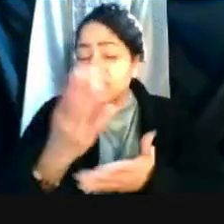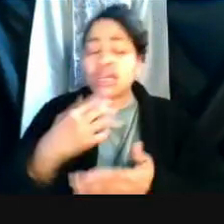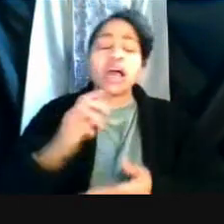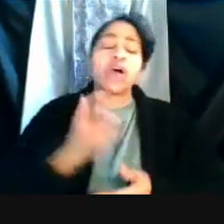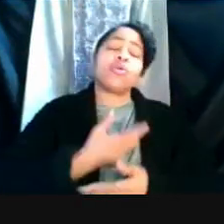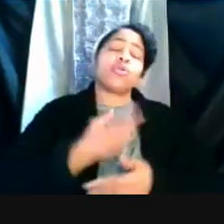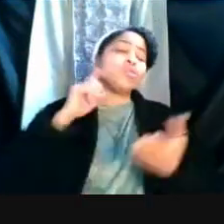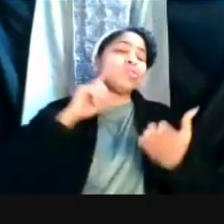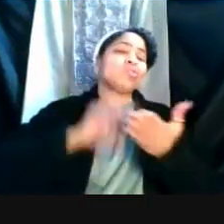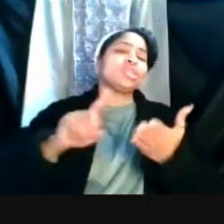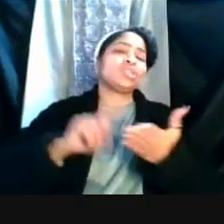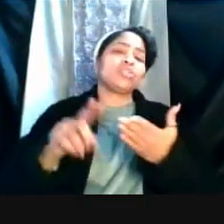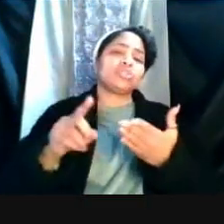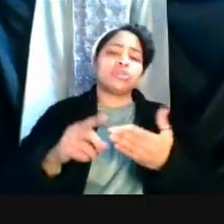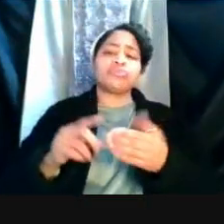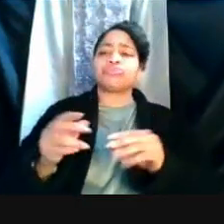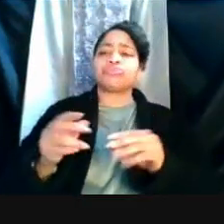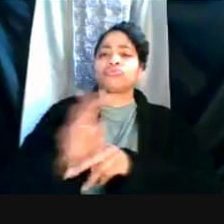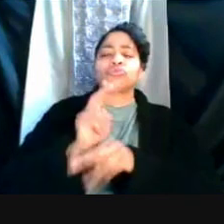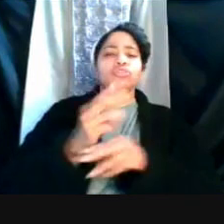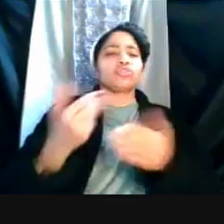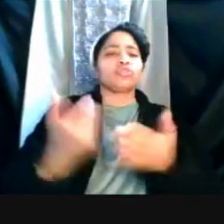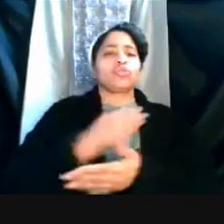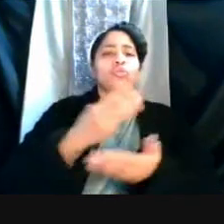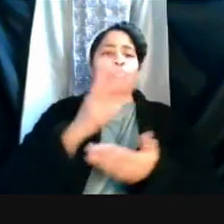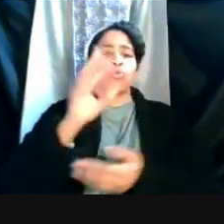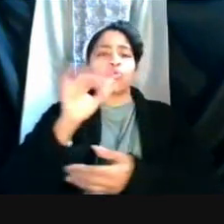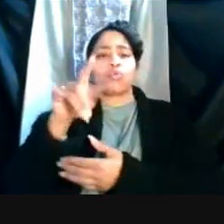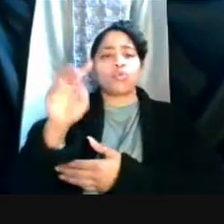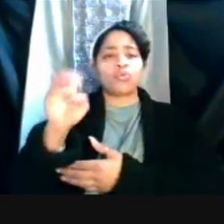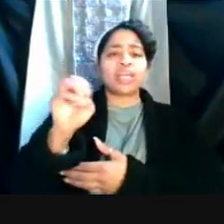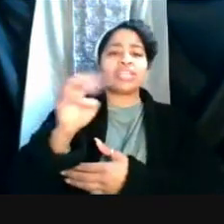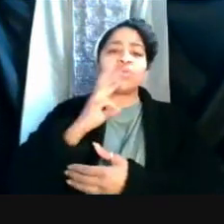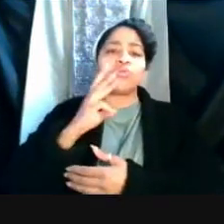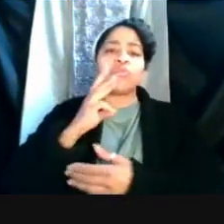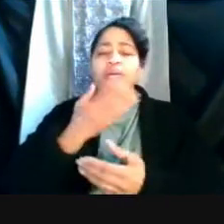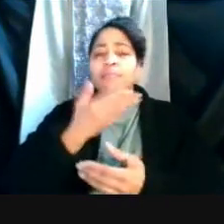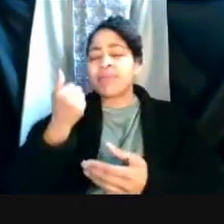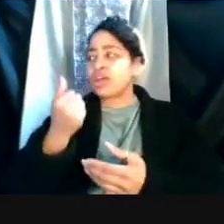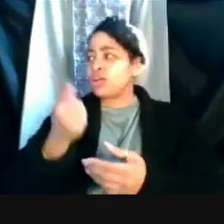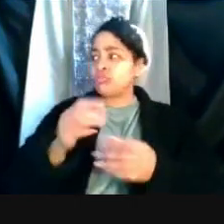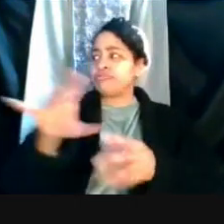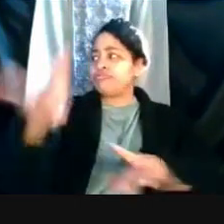on new wastewater testing approach that's capable of better detecting viral infection patterns in communities.